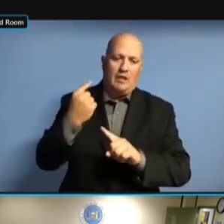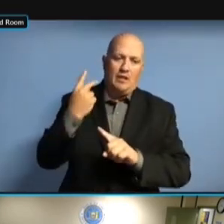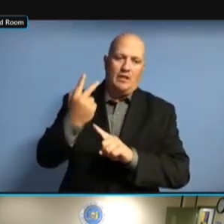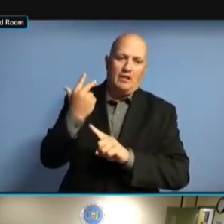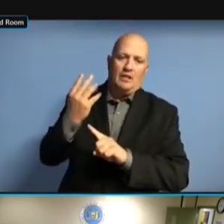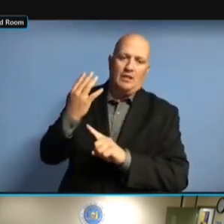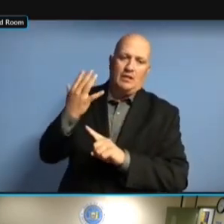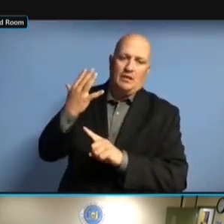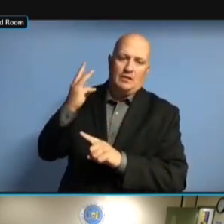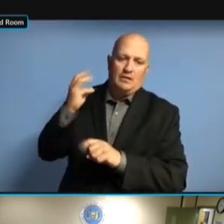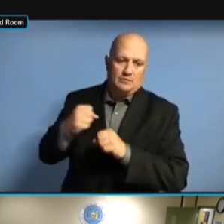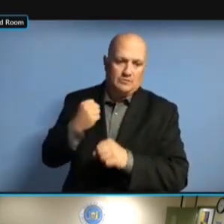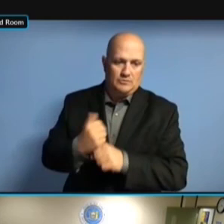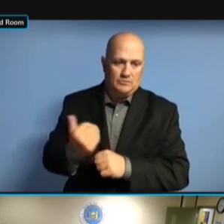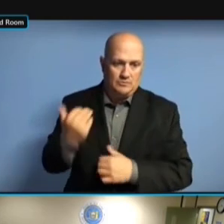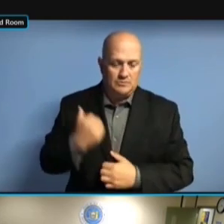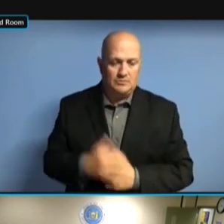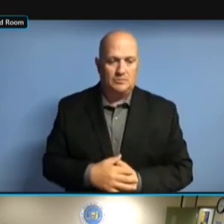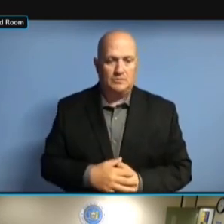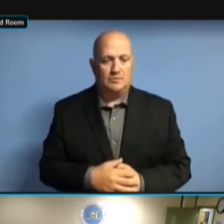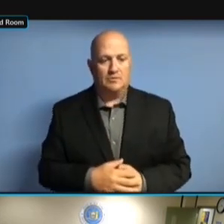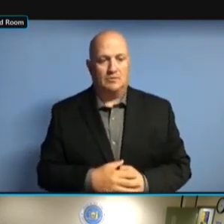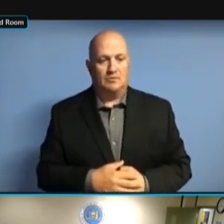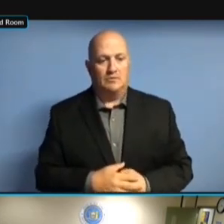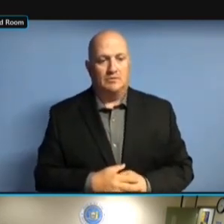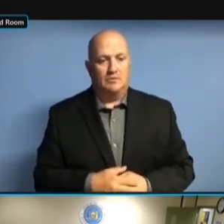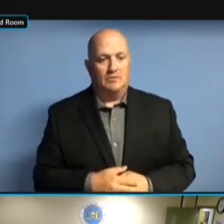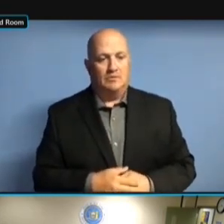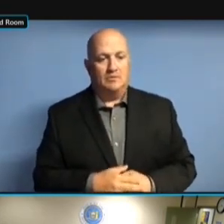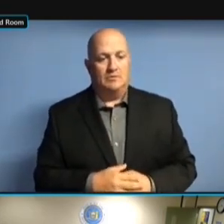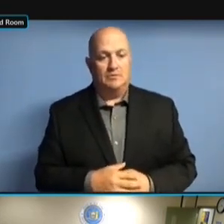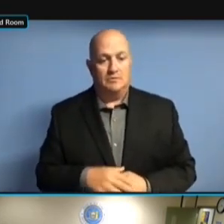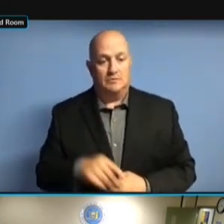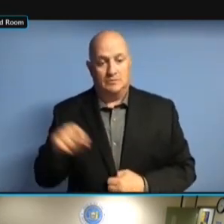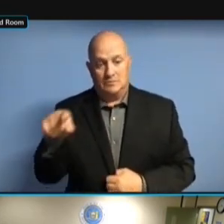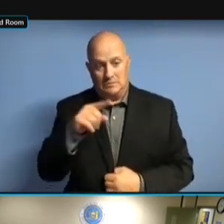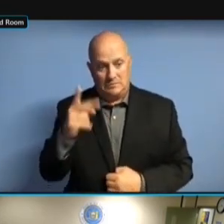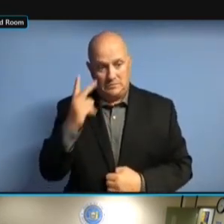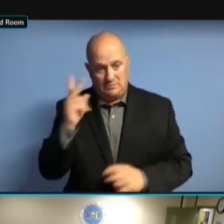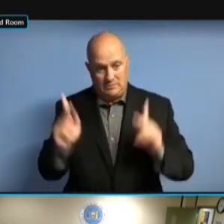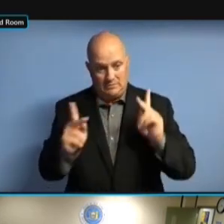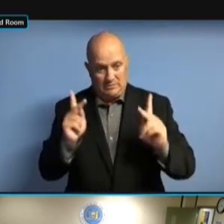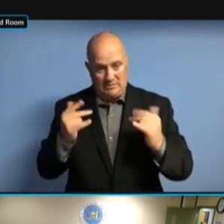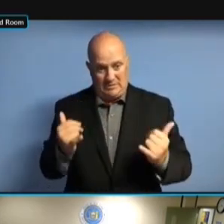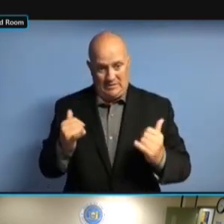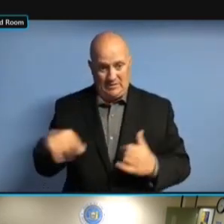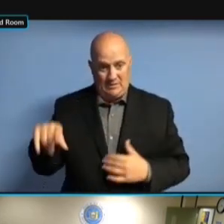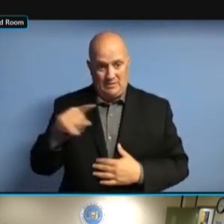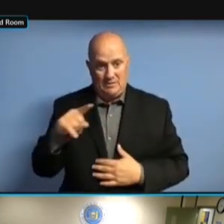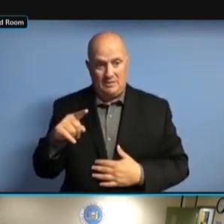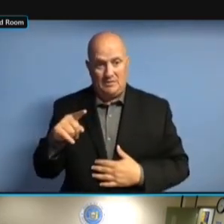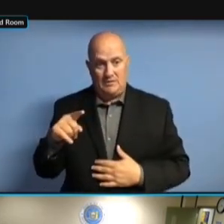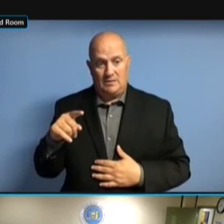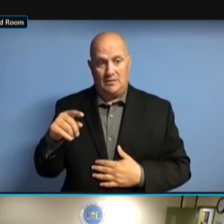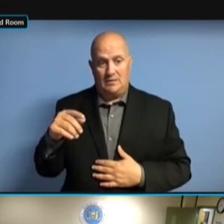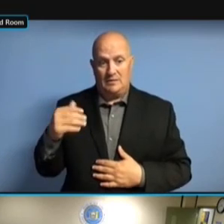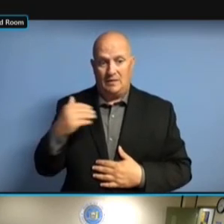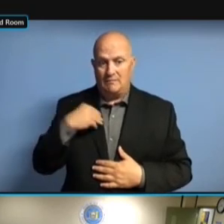I PRESUME YOU'RE DEALING WITH A LOT OF I PRESUME YOU'RE DEALING WITH A LOT OF NONOFFICE I PRESUME YOU'RE DEALING WITH A LOT OF NONOFFICE HOLDERS. A LOT OF NONOFFICE HOLDERS. A LOT OF NONOFFICE HOLDERS. >> A LOT OF NONOFFICE HOLDERS. >> EXACTLY. EXACTLY. EXACTLY. UNFORTUNATELY EXACTLY. UNFORTUNATELY THAT'S EXACTLY. UNFORTUNATELY THAT'S WHAT EXACTLY. UNFORTUNATELY THAT'S WHAT YOU UNFORTUNATELY THAT'S WHAT YOU UNFORTUNATELY THAT'S WHAT YOU FIND, UNFORTUNATELY THAT'S WHAT YOU FIND, THOSE UNFORTUNATELY THAT'S WHAT YOU FIND, THOSE PEOPLE UNFORTUNATELY THAT'S WHAT YOU FIND, THOSE PEOPLE WHO UNFORTUNATELY THAT'S WHAT YOU FIND, THOSE PEOPLE WHO HAVE UNFORTUNATELY THAT'S WHAT YOU FIND, THOSE PEOPLE WHO HAVE RUN FIND, THOSE PEOPLE WHO HAVE RUN FIND, THOSE PEOPLE WHO HAVE RUN IN FIND, THOSE PEOPLE WHO HAVE RUN IN THE FIND, THOSE PEOPLE WHO HAVE RUN IN THE PAST FIND, THOSE PEOPLE WHO HAVE RUN IN THE PAST AND FIND, THOSE PEOPLE WHO HAVE RUN IN THE PAST AND MAYBE FIND, THOSE PEOPLE WHO HAVE RUN IN THE PAST AND MAYBE DIDN'T